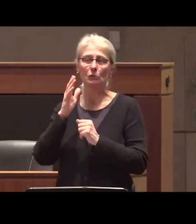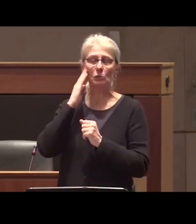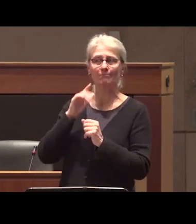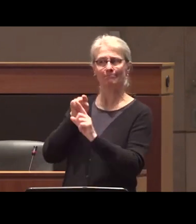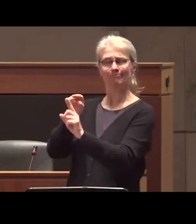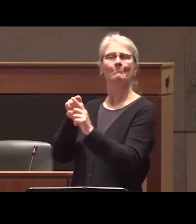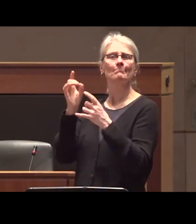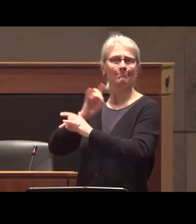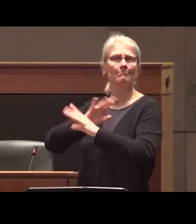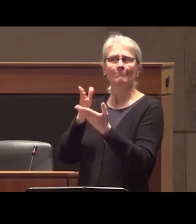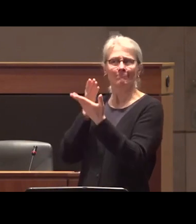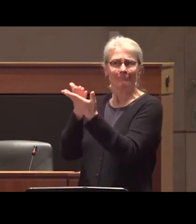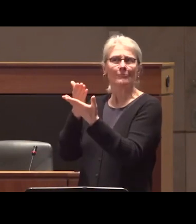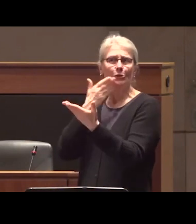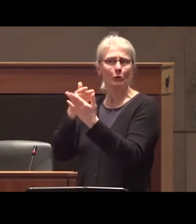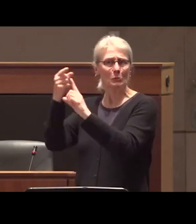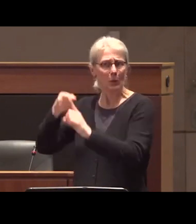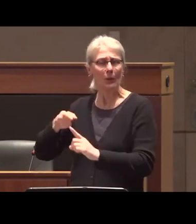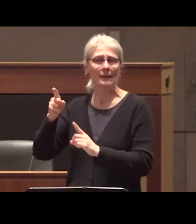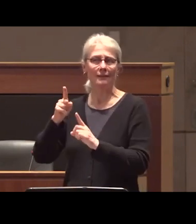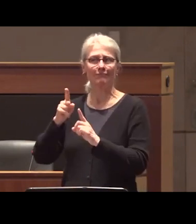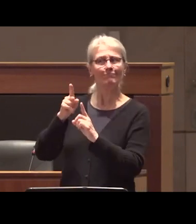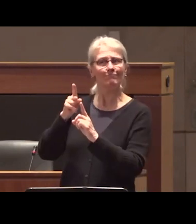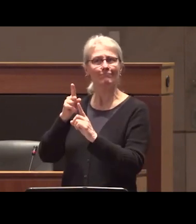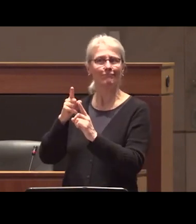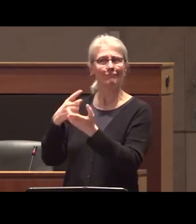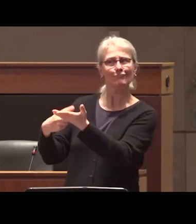know that there will be a call going out soon for the next year's Sterling prize and if you